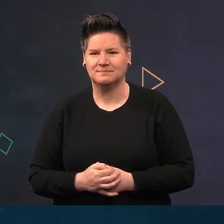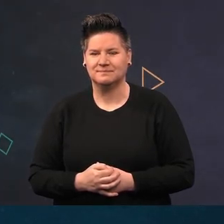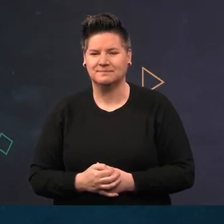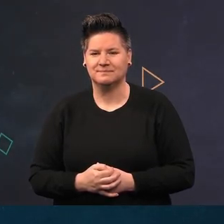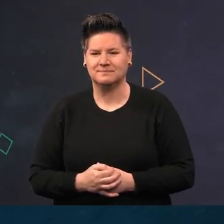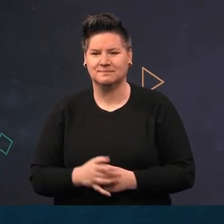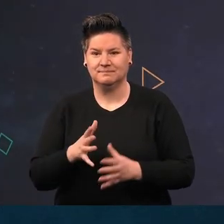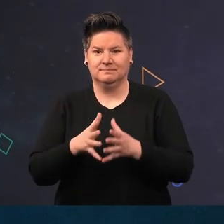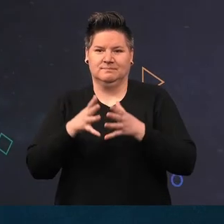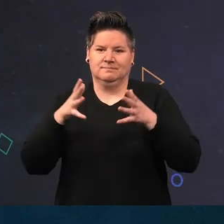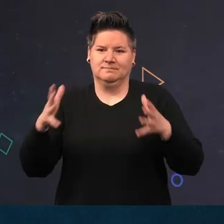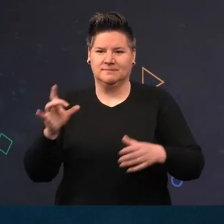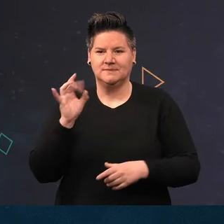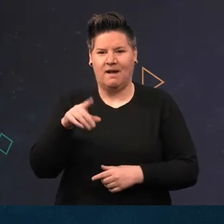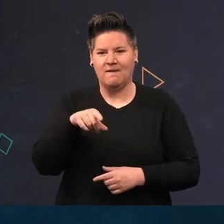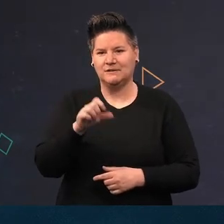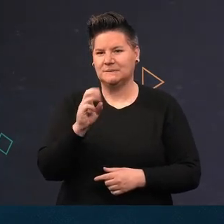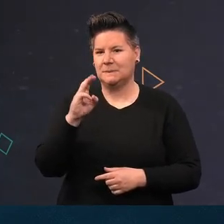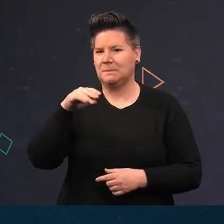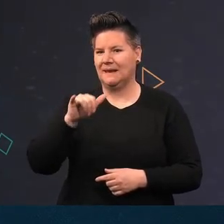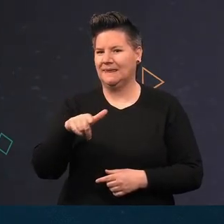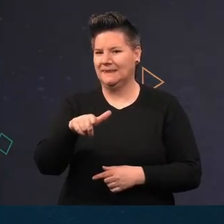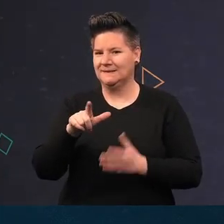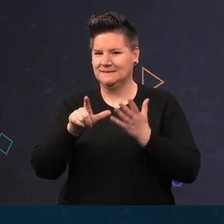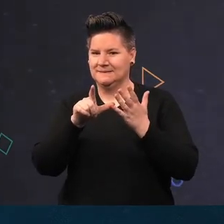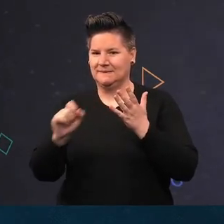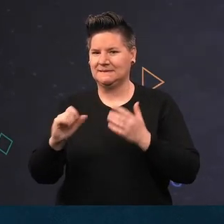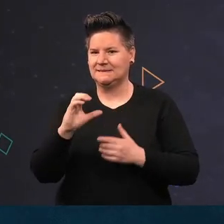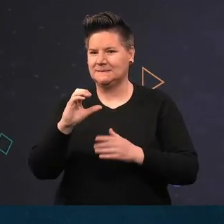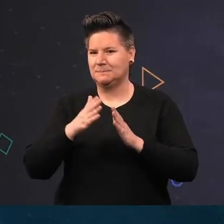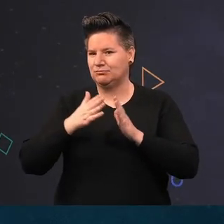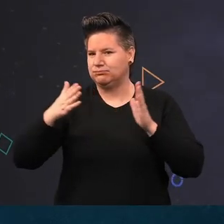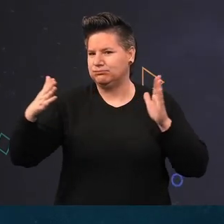And the spiny starfish, a big animal 70 centimetres across.